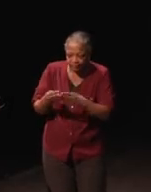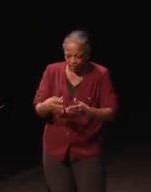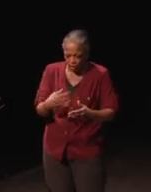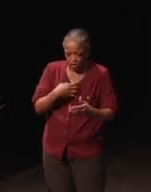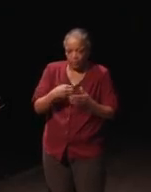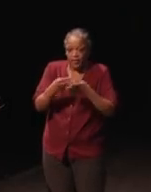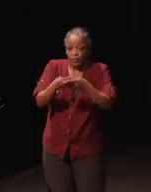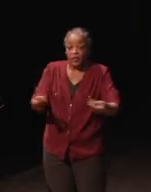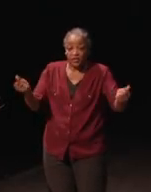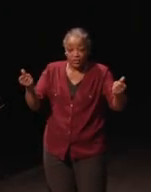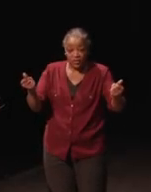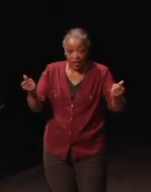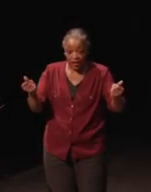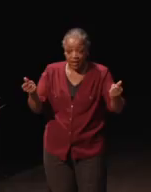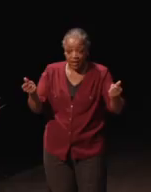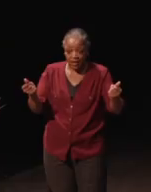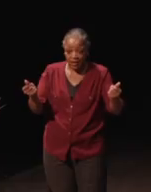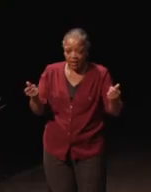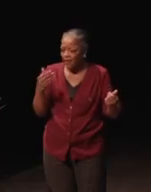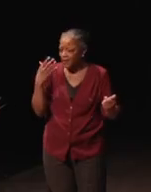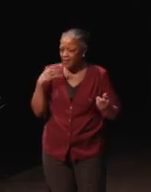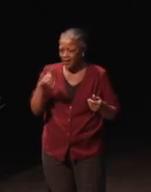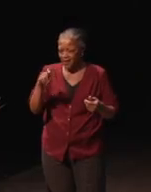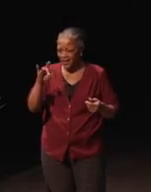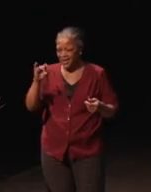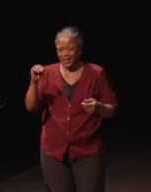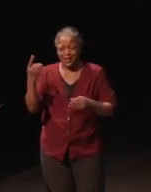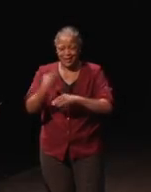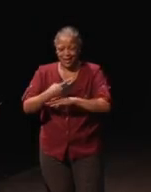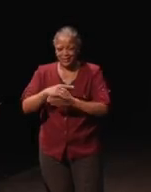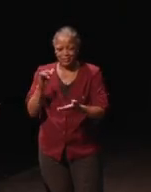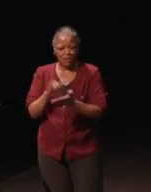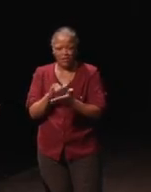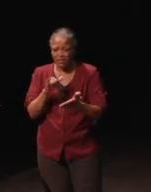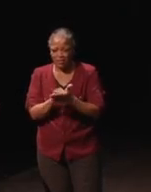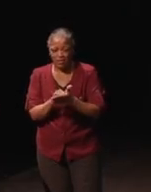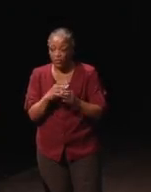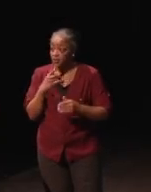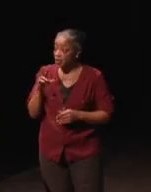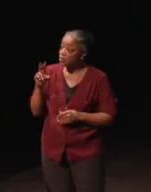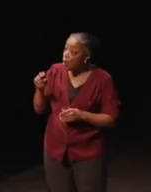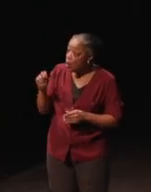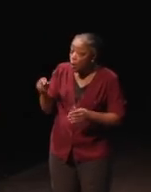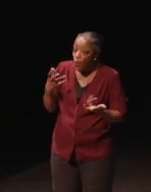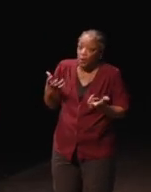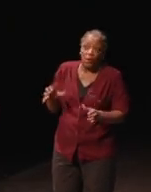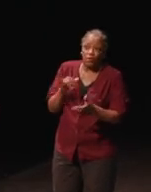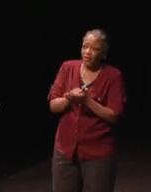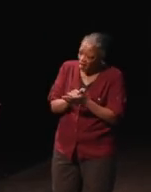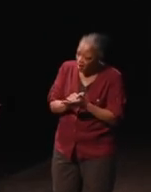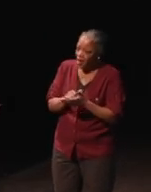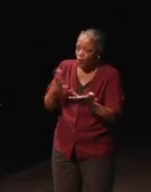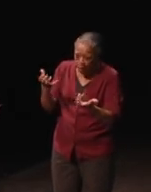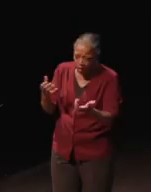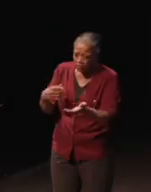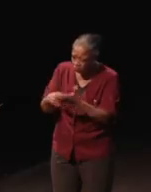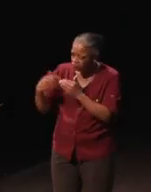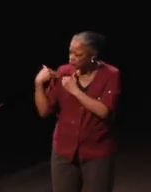resolution because there is no way we can do this in 180 days. " And we were like, "No, we don't really want to do that, we really want accountability",